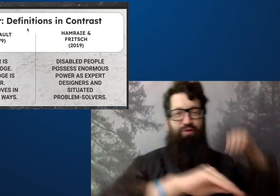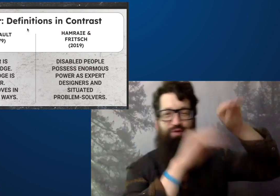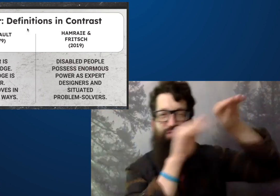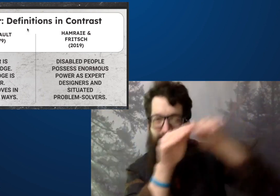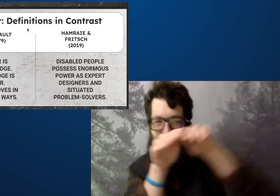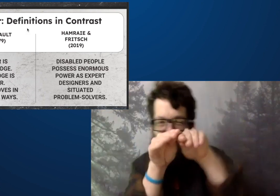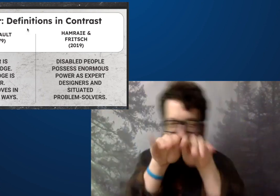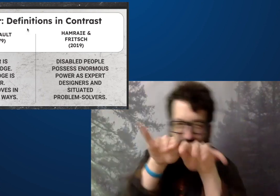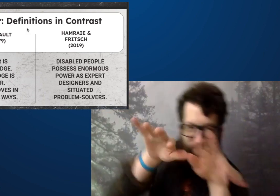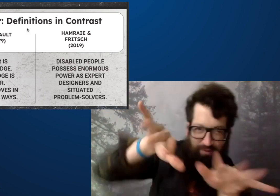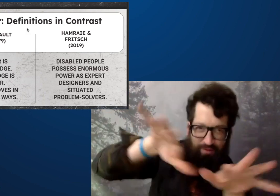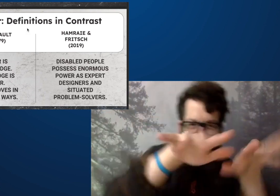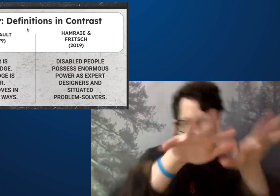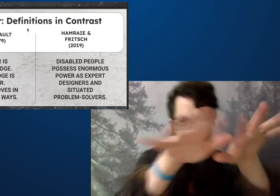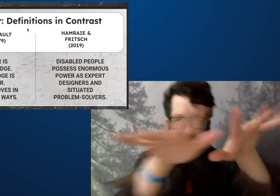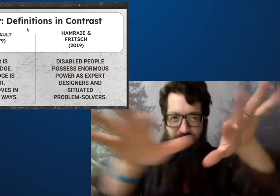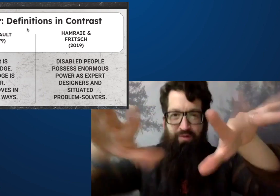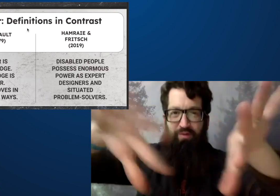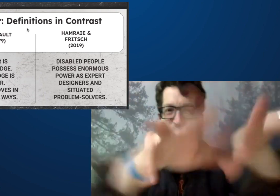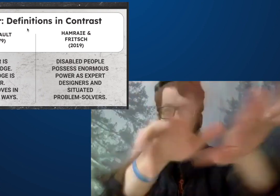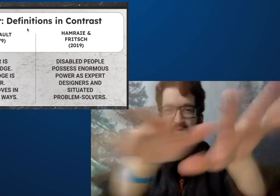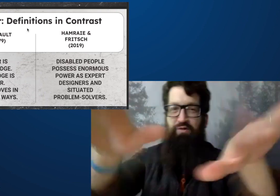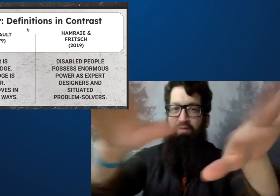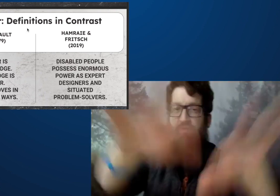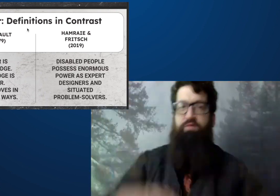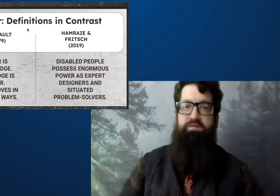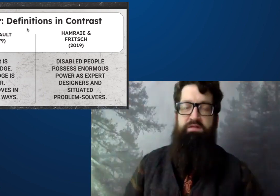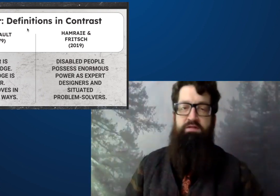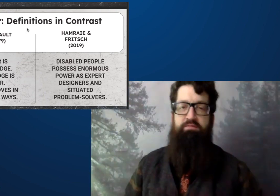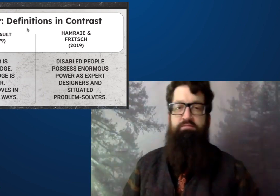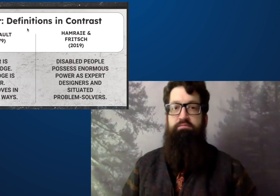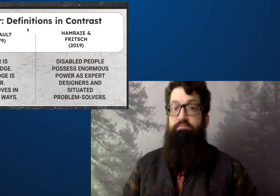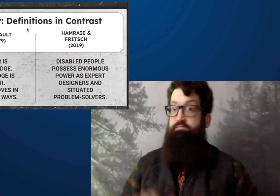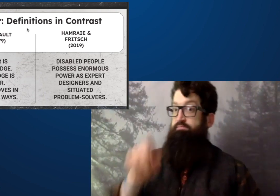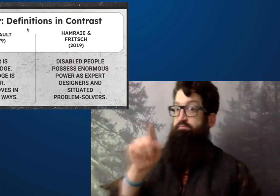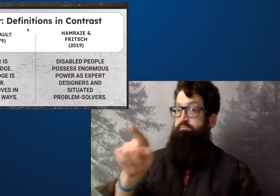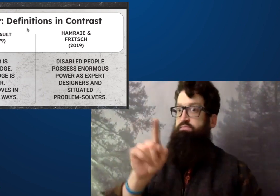Power moves and manifold ways.